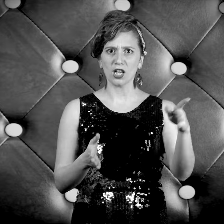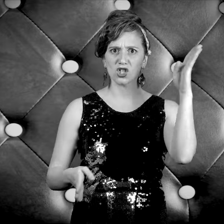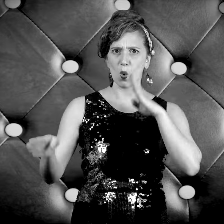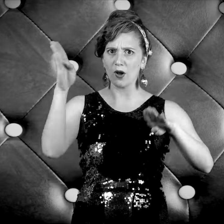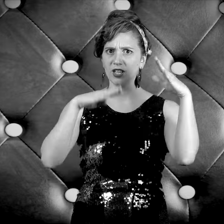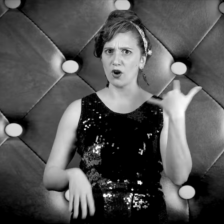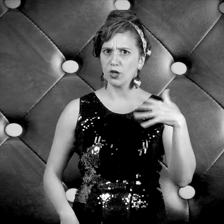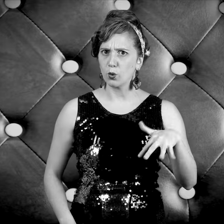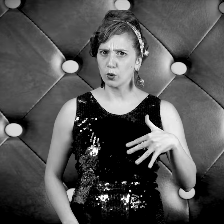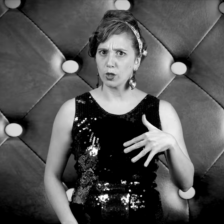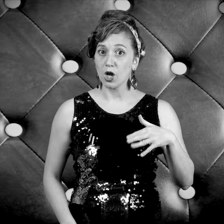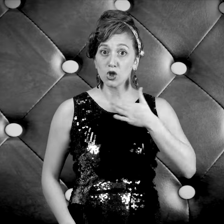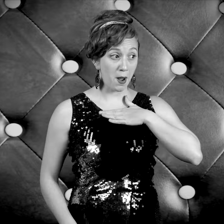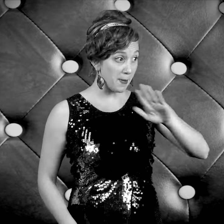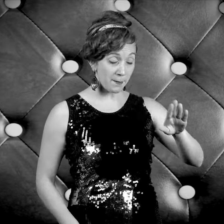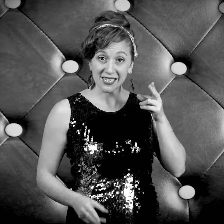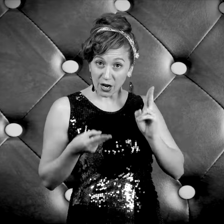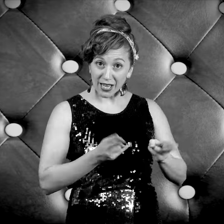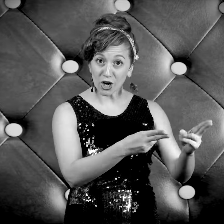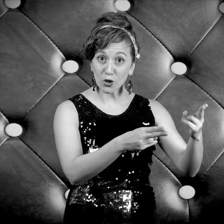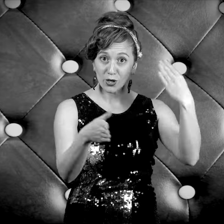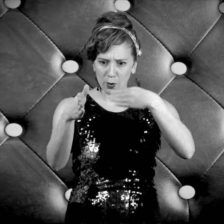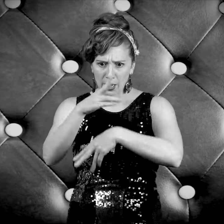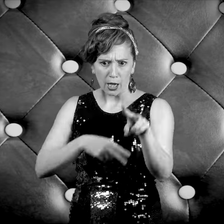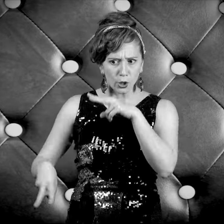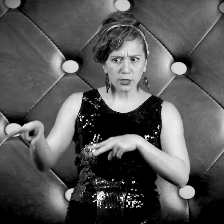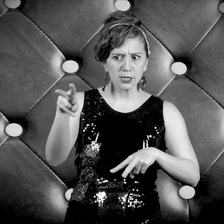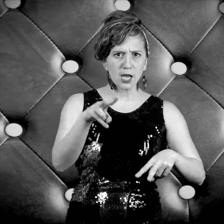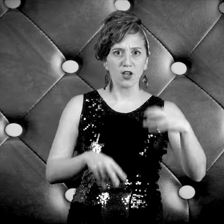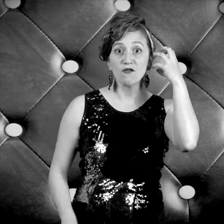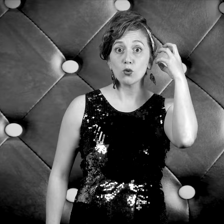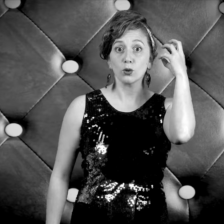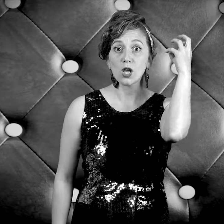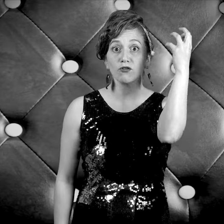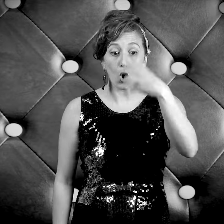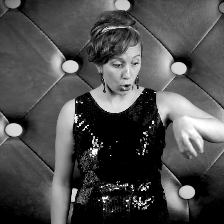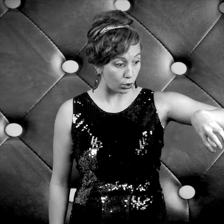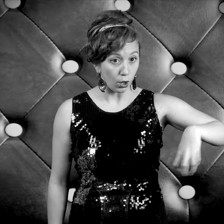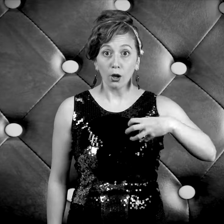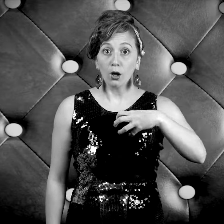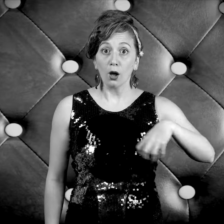I got so awfully, awfully worried To my baby’s house I hurried When I looked inside, the phone was off the hook